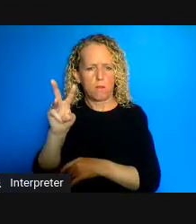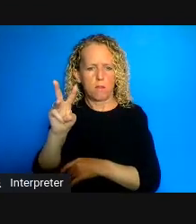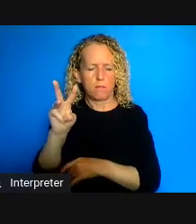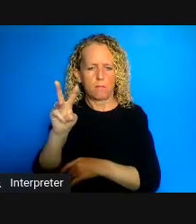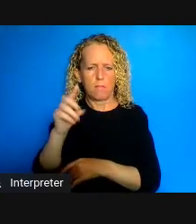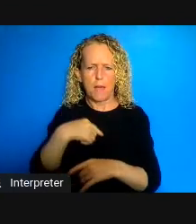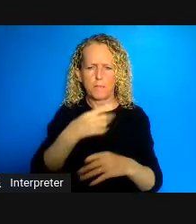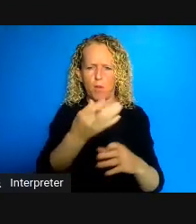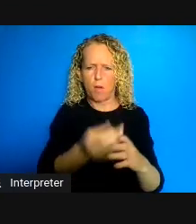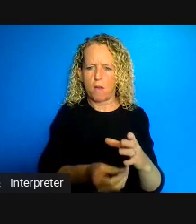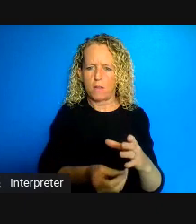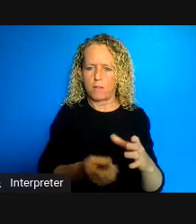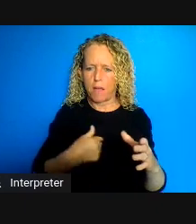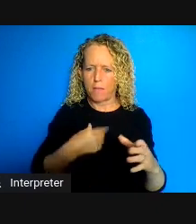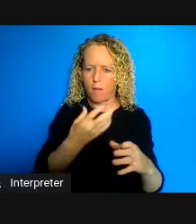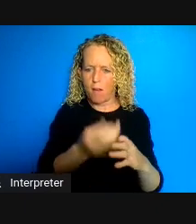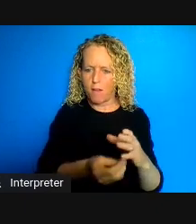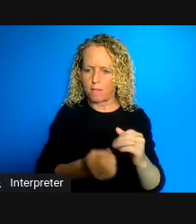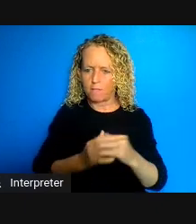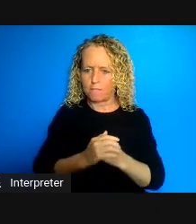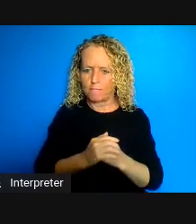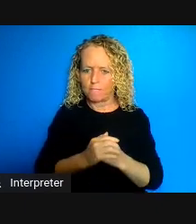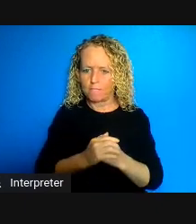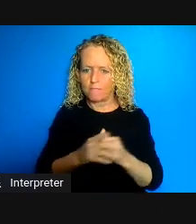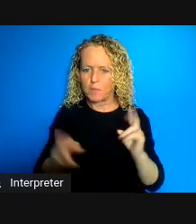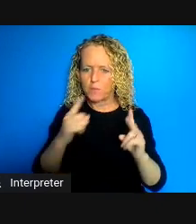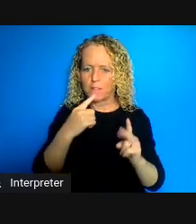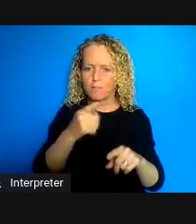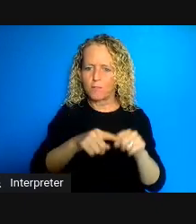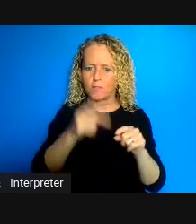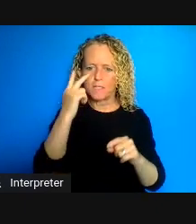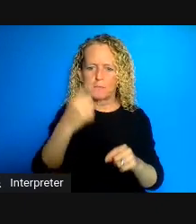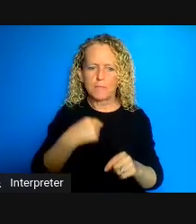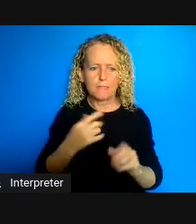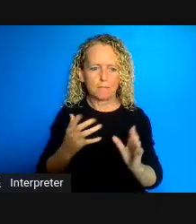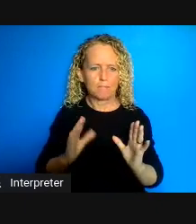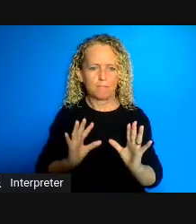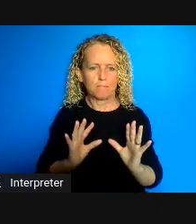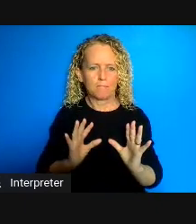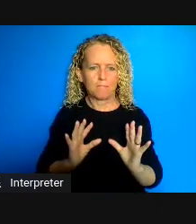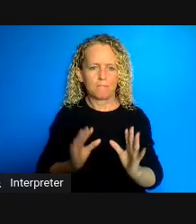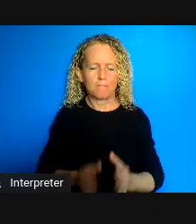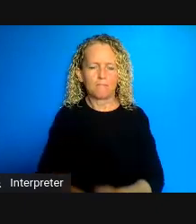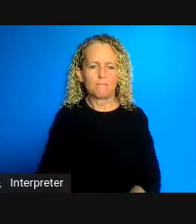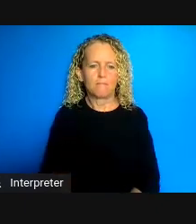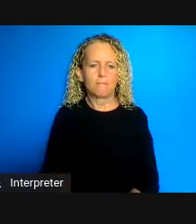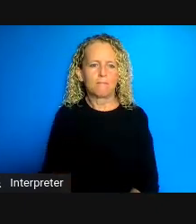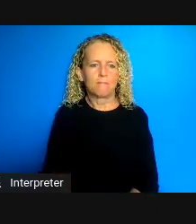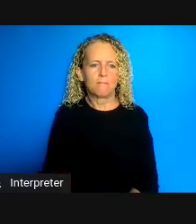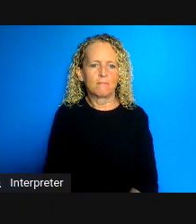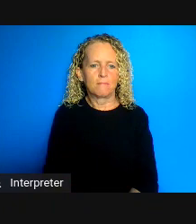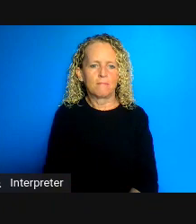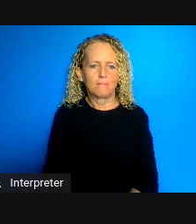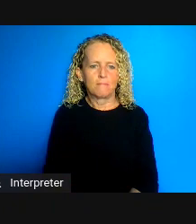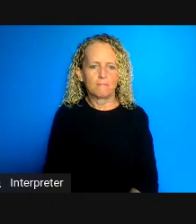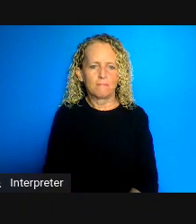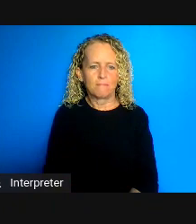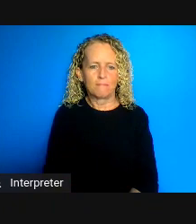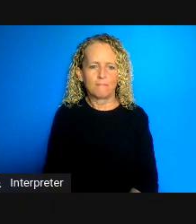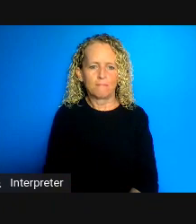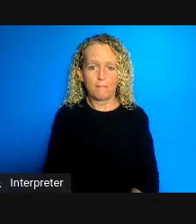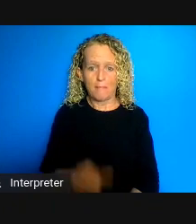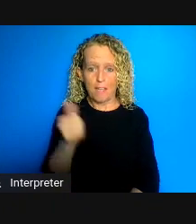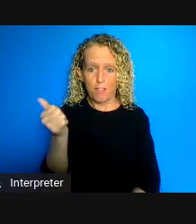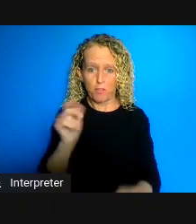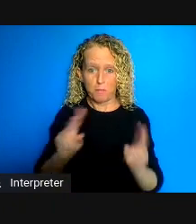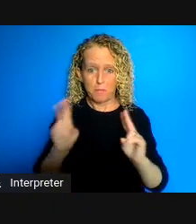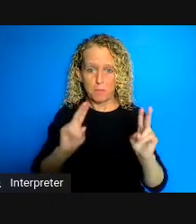the notes it says I was lost. People, other people are saying that I am sorry